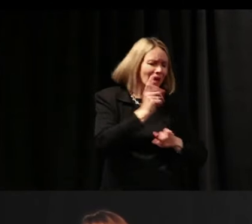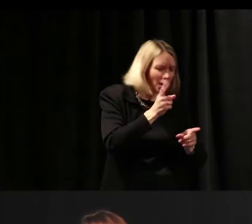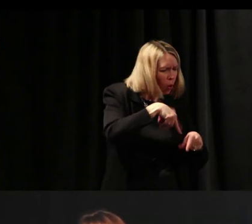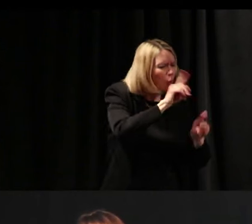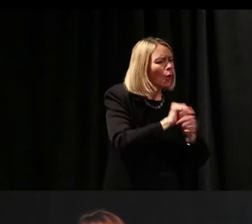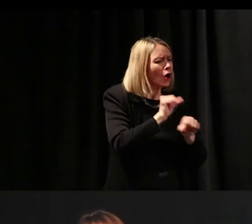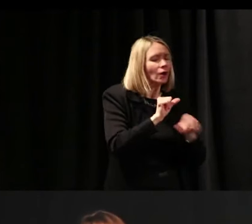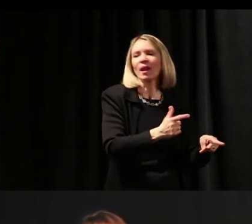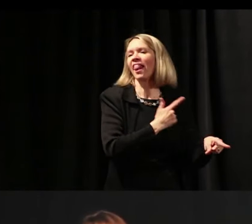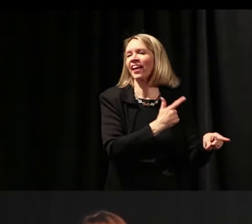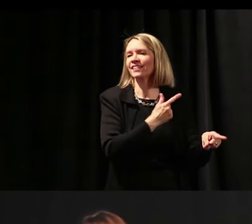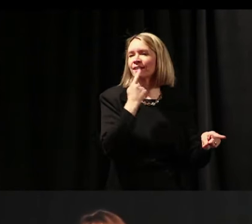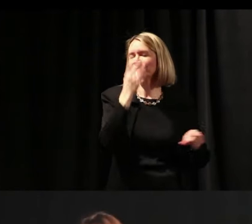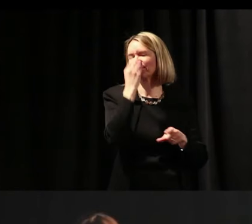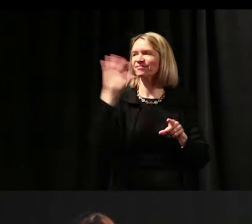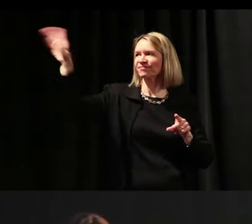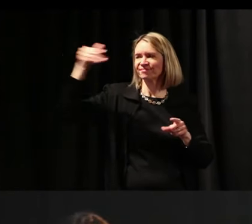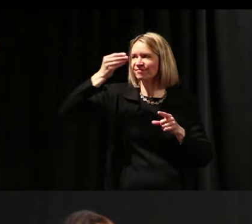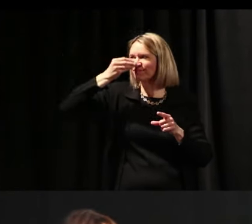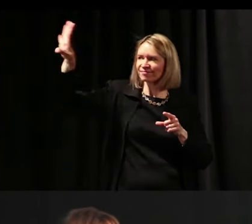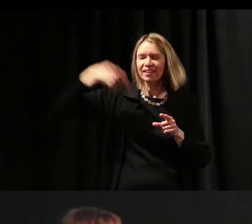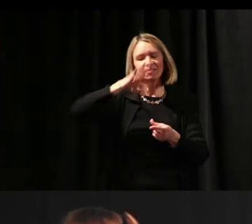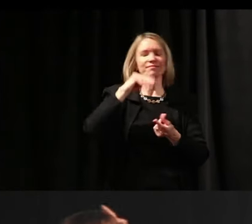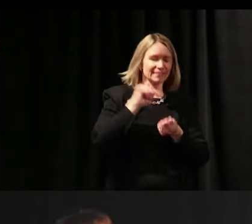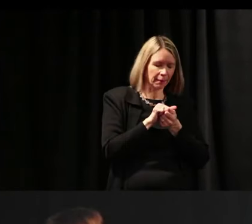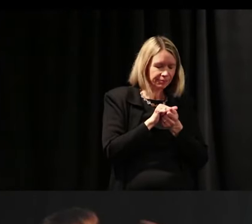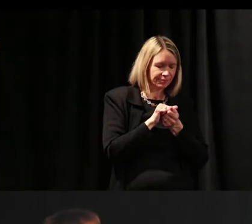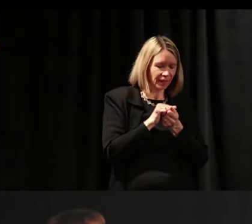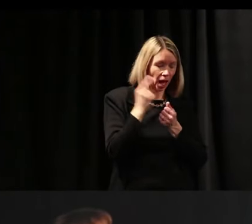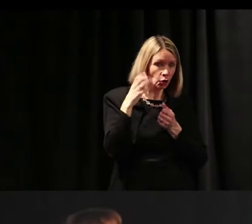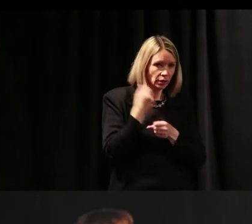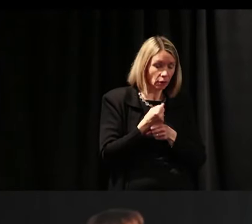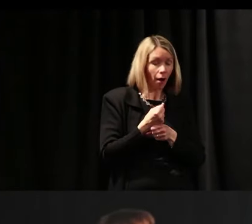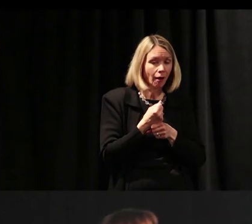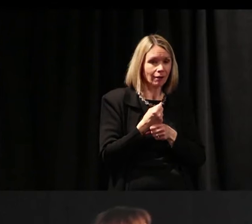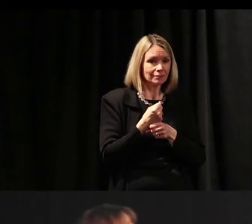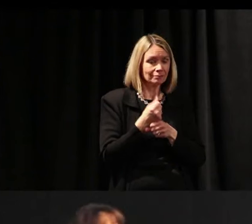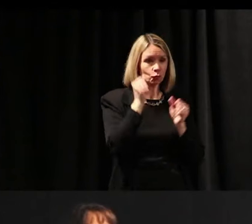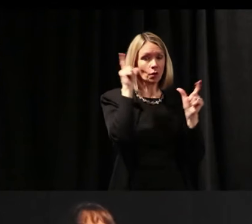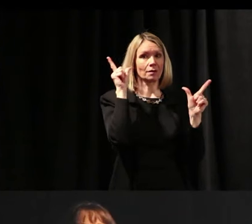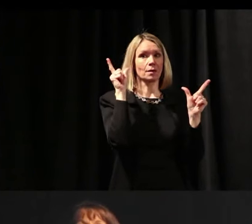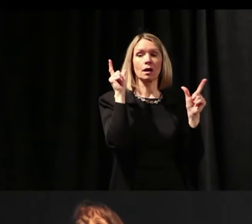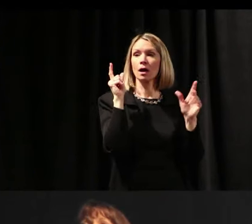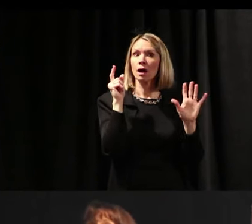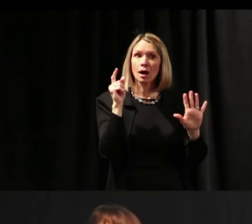and he was one of those lazy guys. Ah! But, so, anyway,